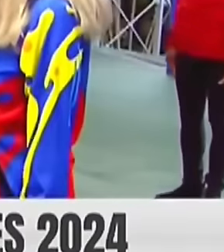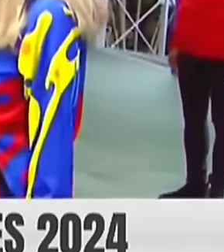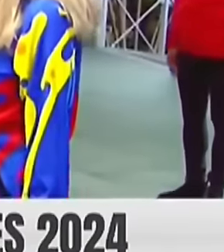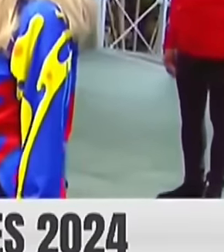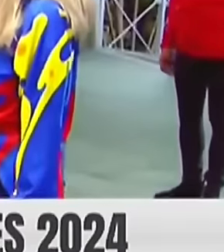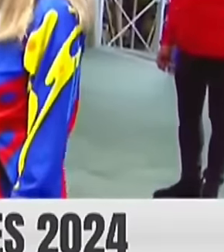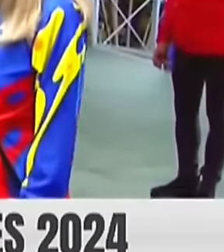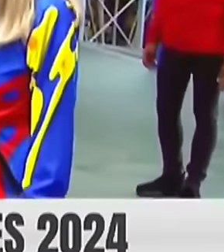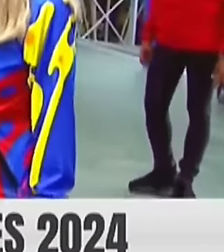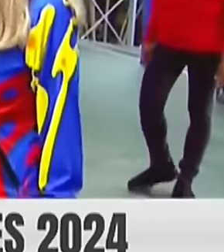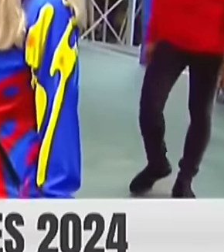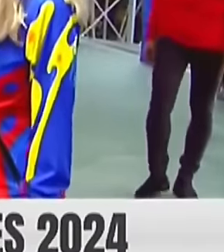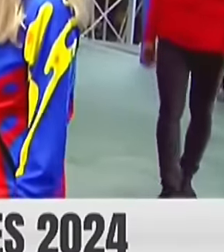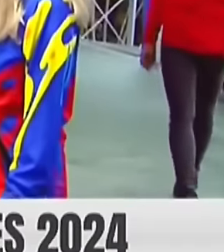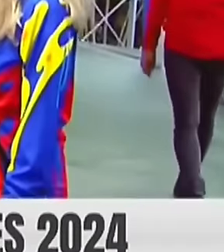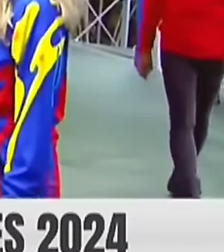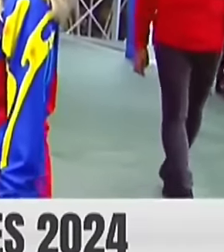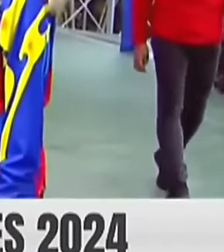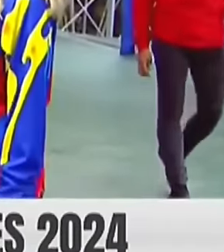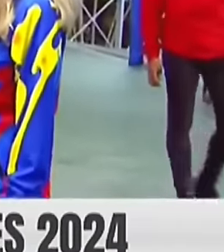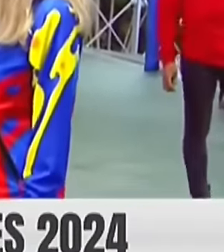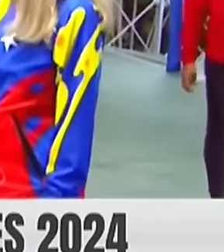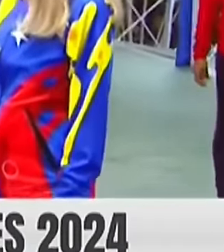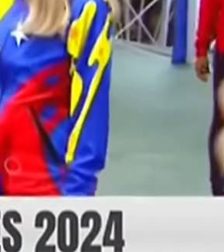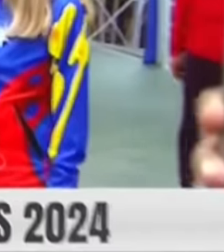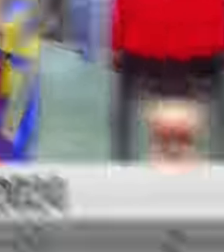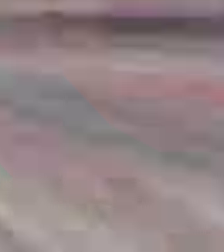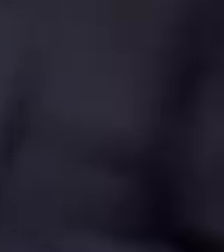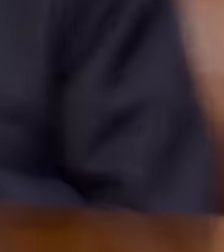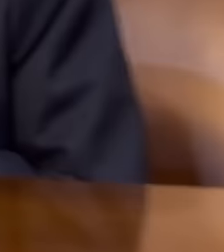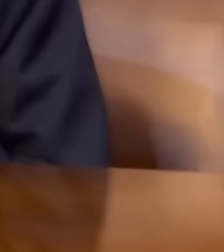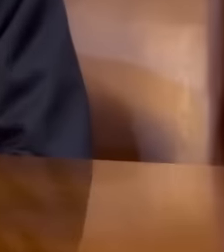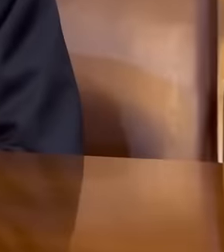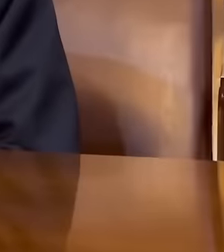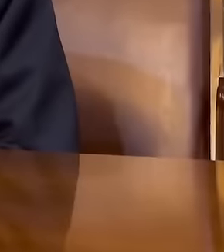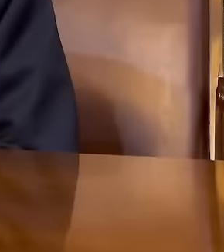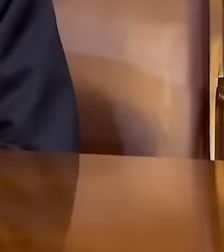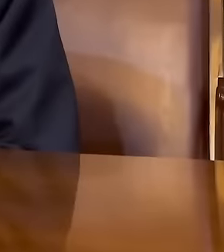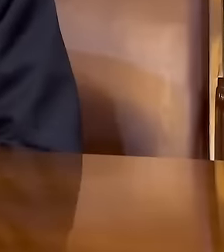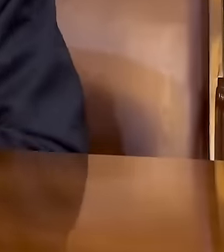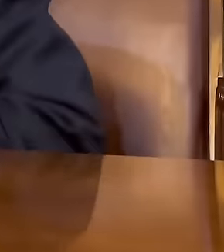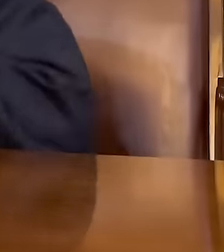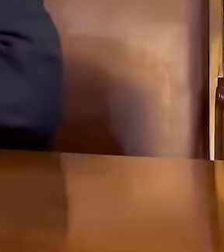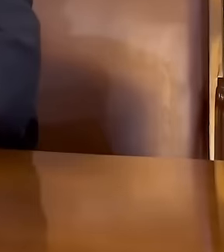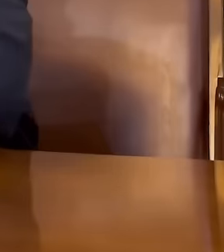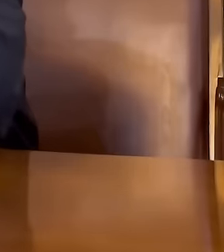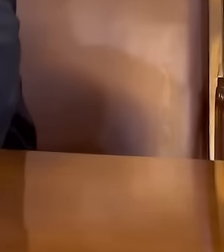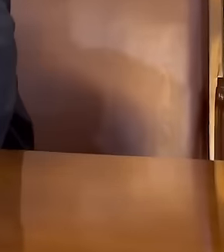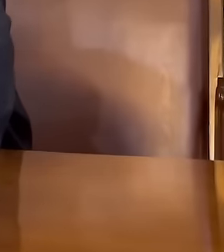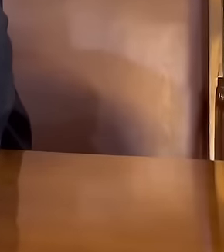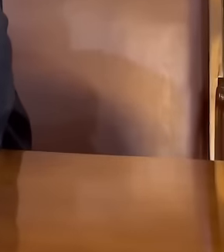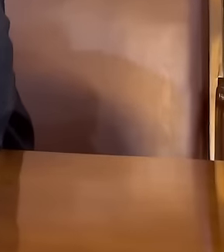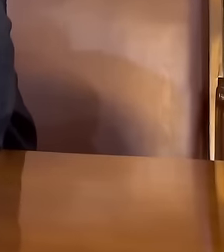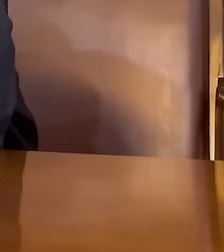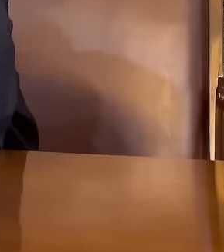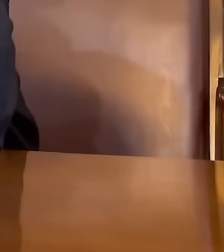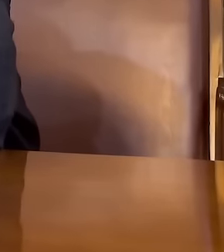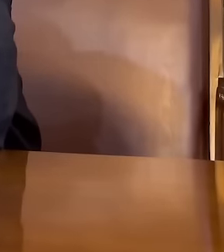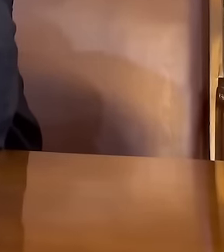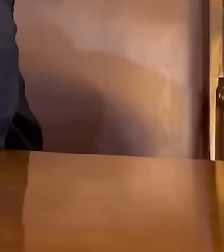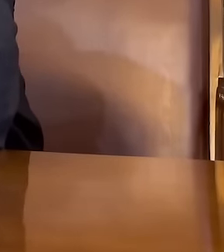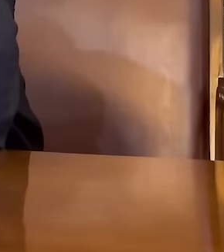in this country where he has proposed four steps to resolve said crisis and this will be discussed with the